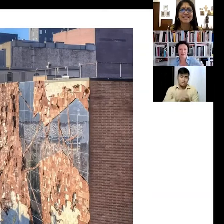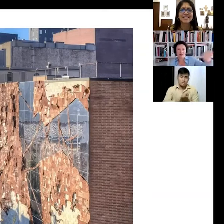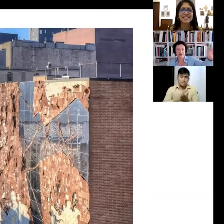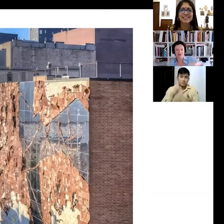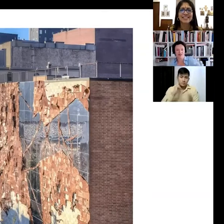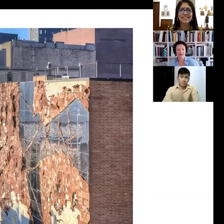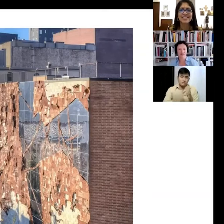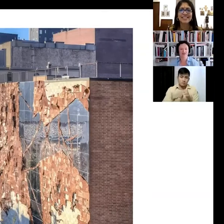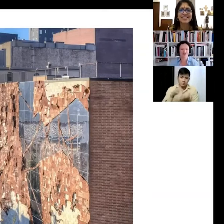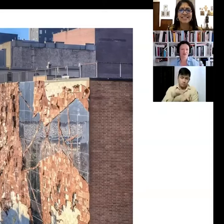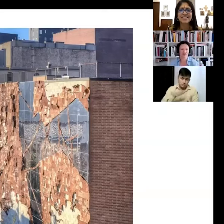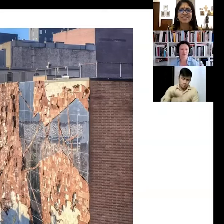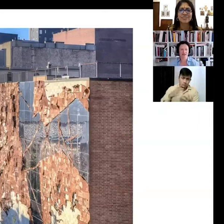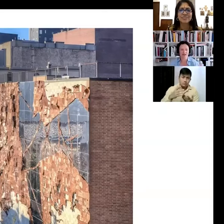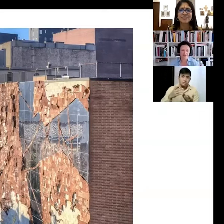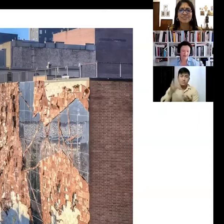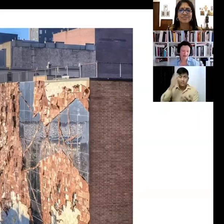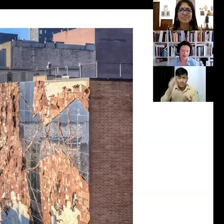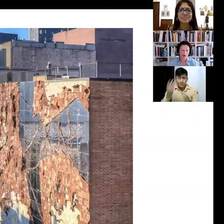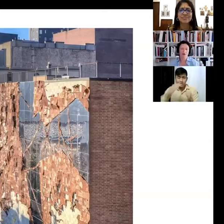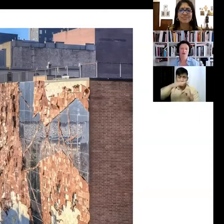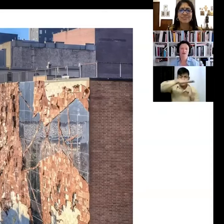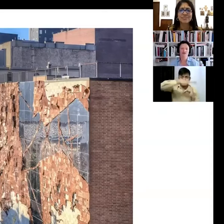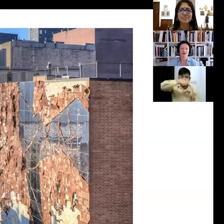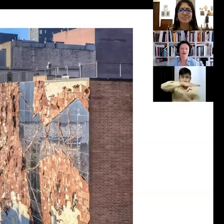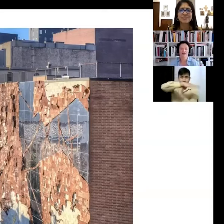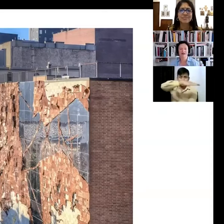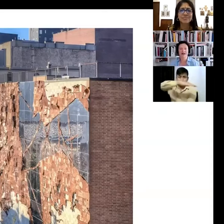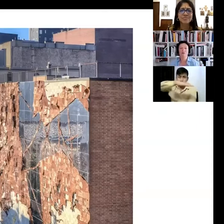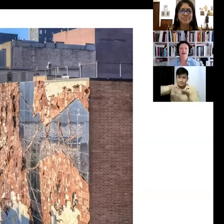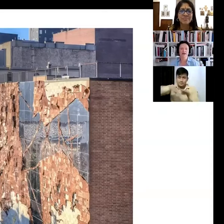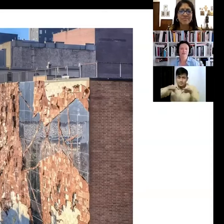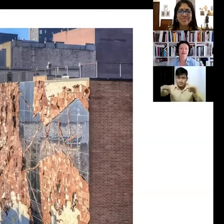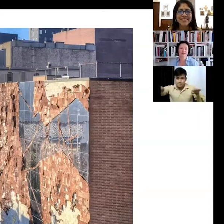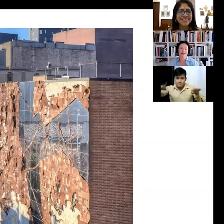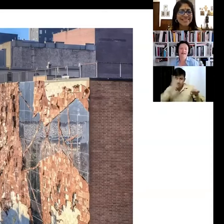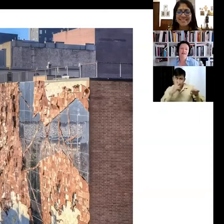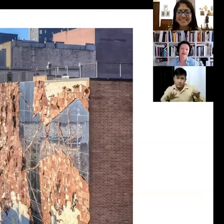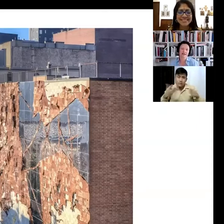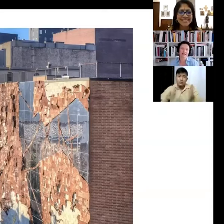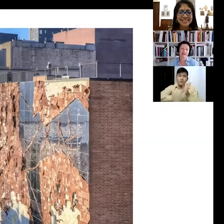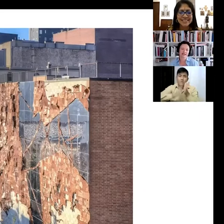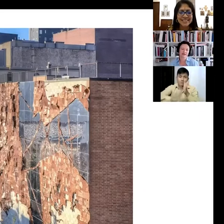bridge that you see in this picture which was an old train-like railway built in the 1930s